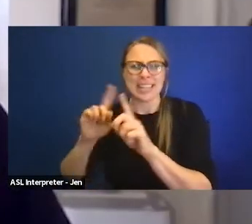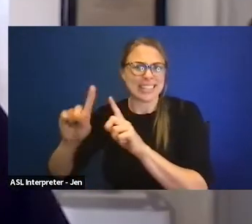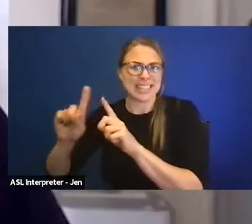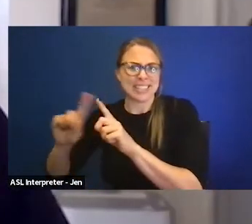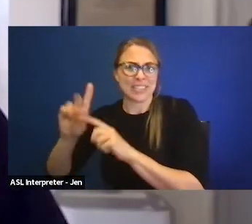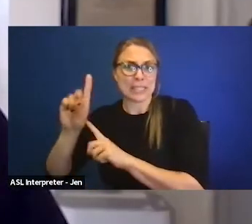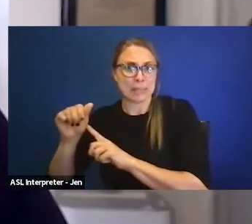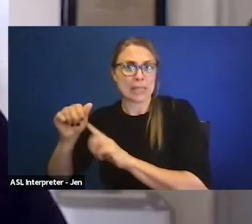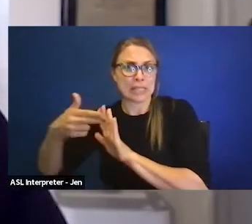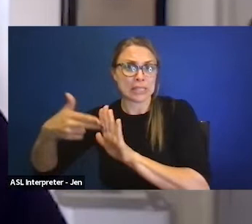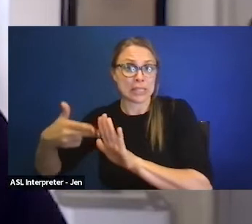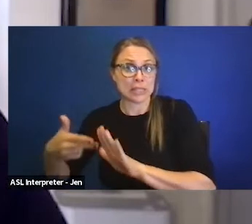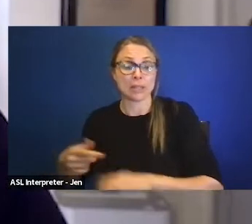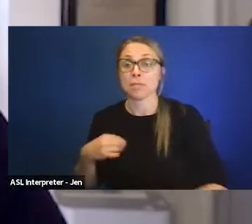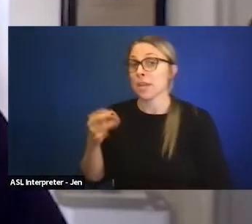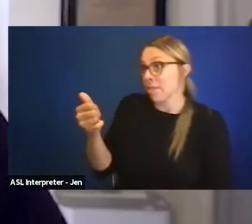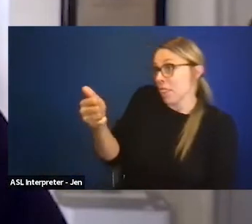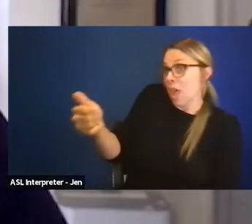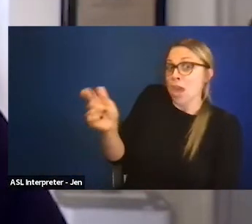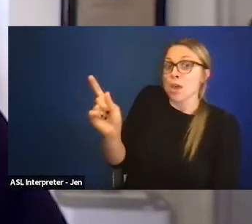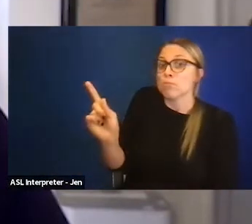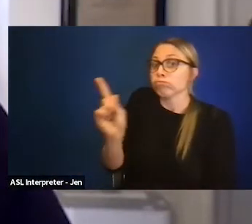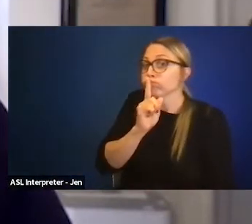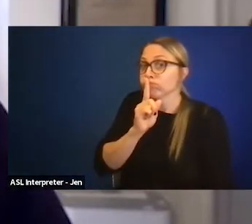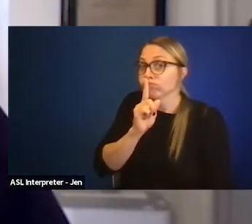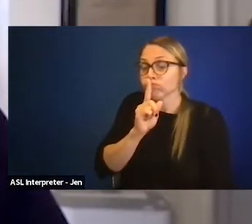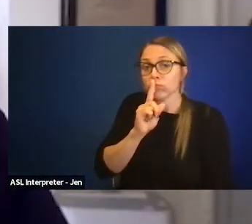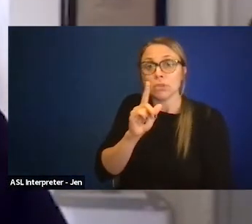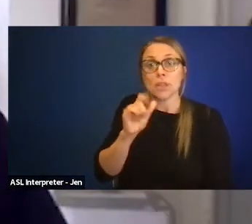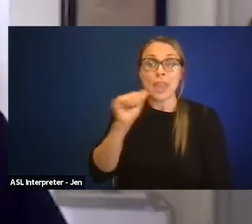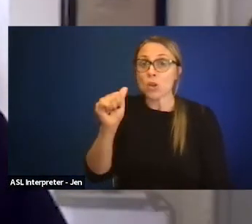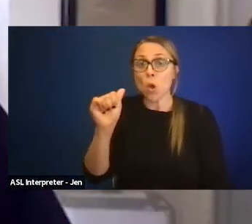but if they are not speaking up about them, that's an issue.